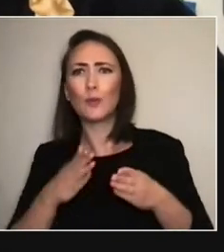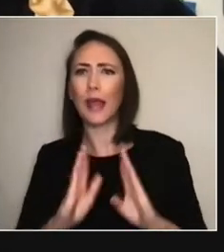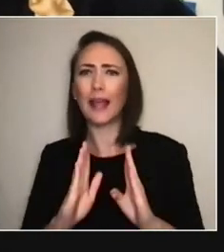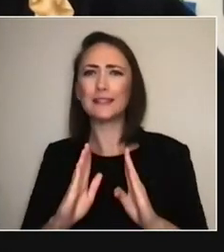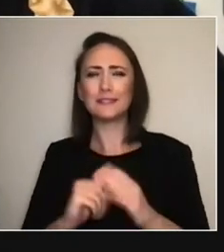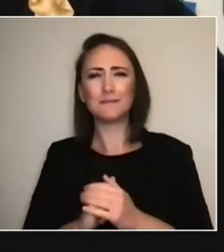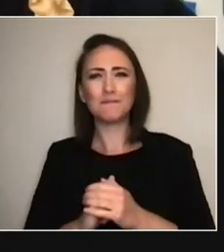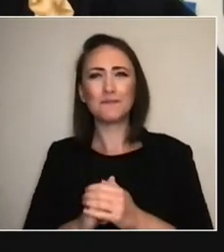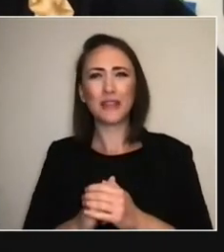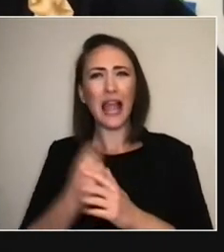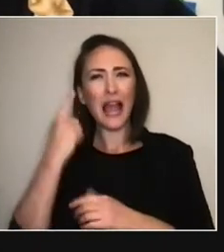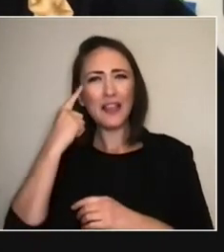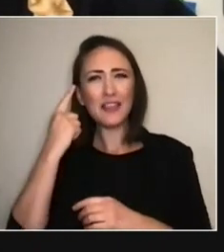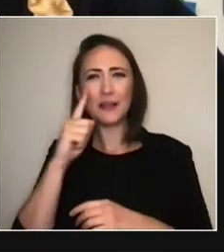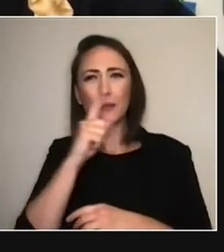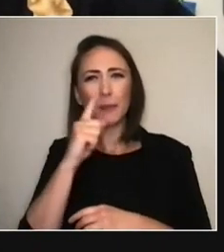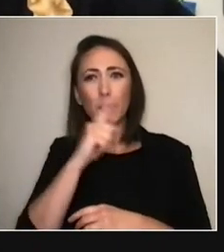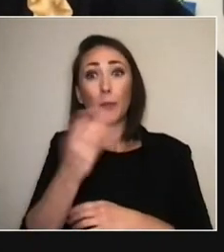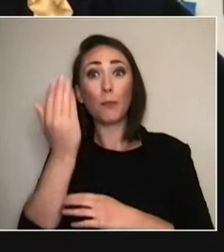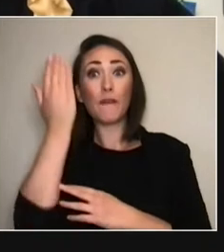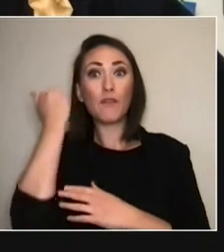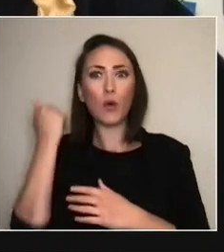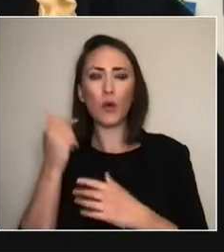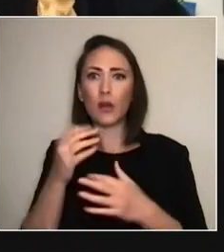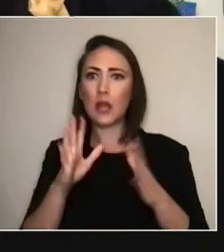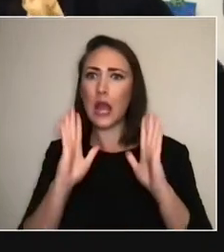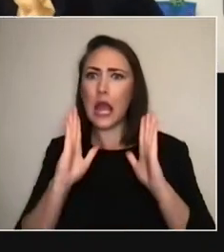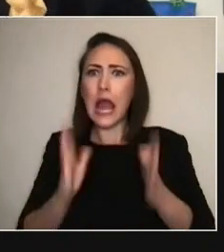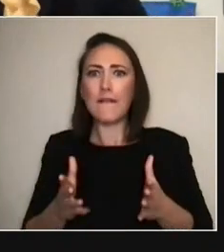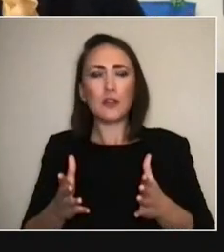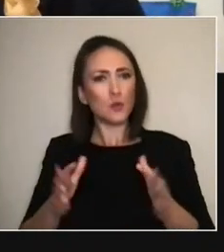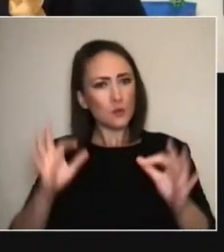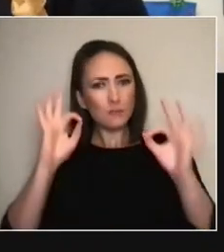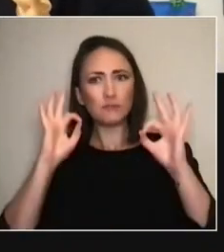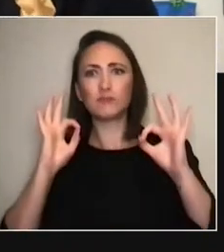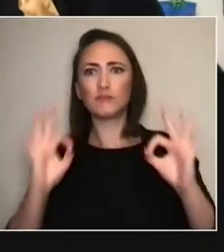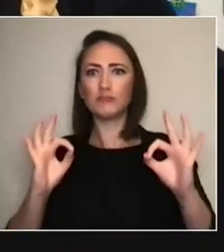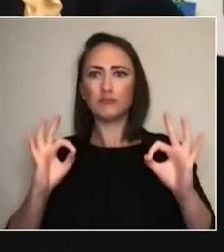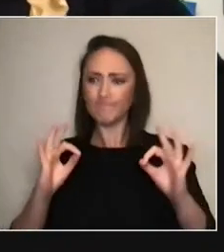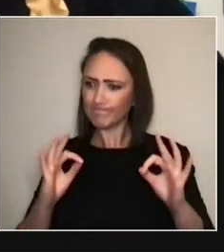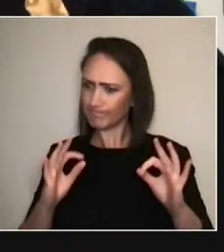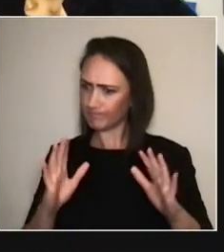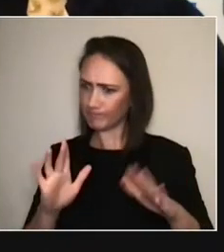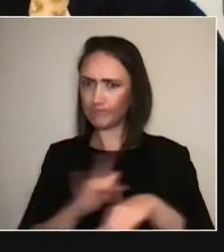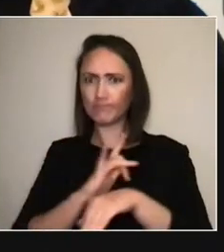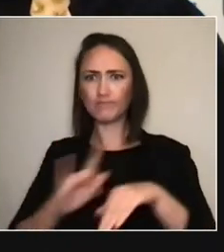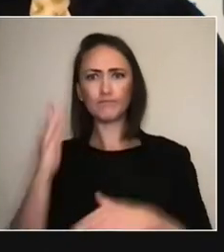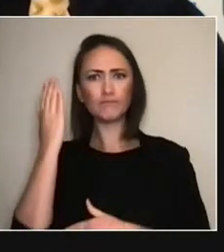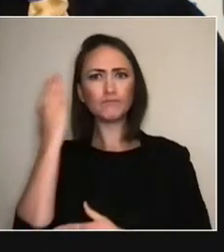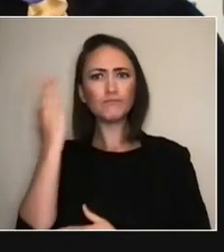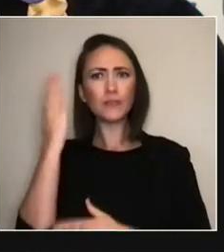might change our relationship to what we're presenting and how we're presenting it and what we're making with artists.